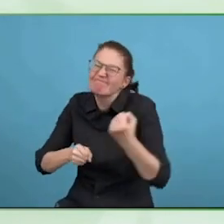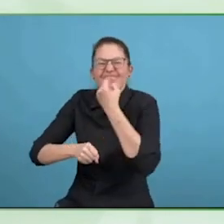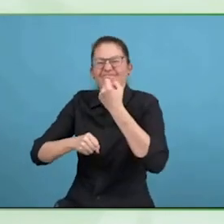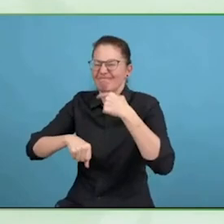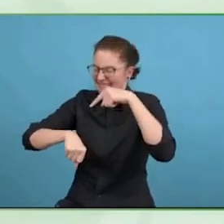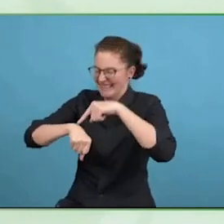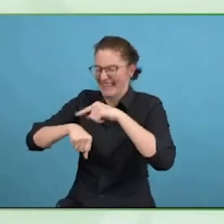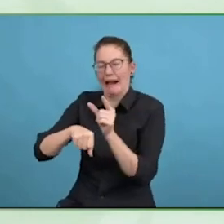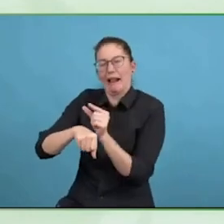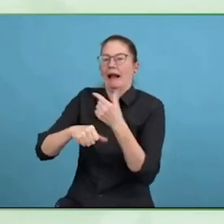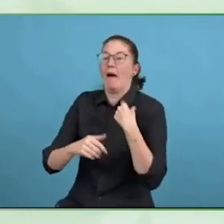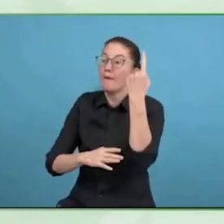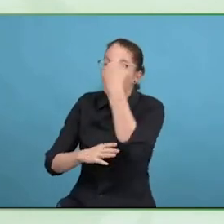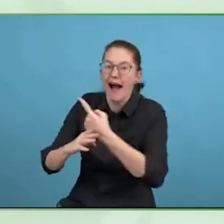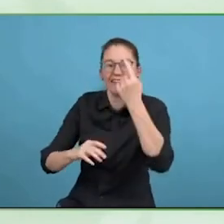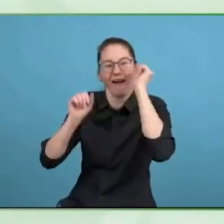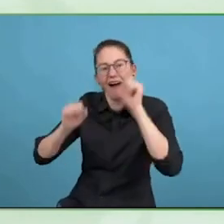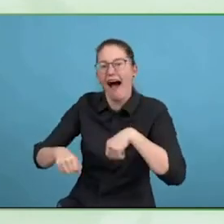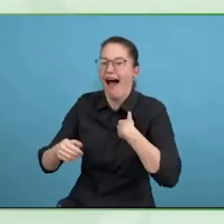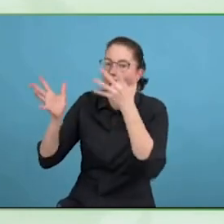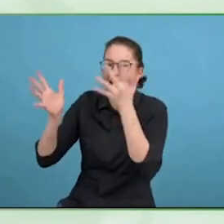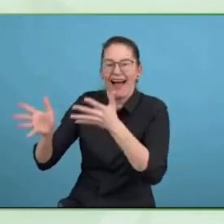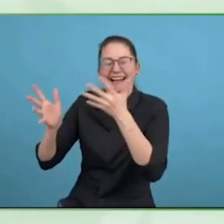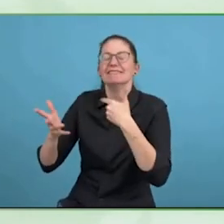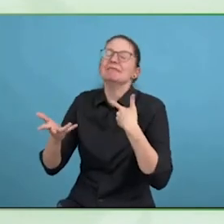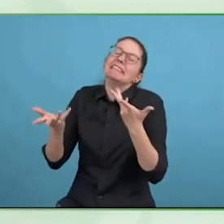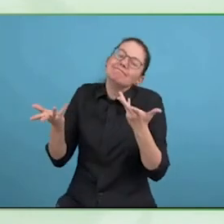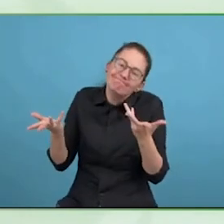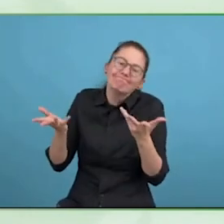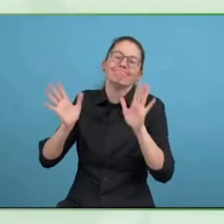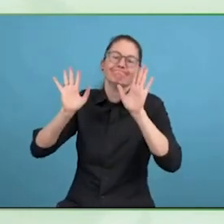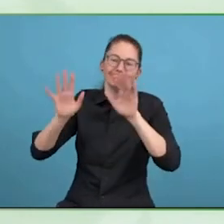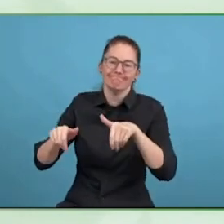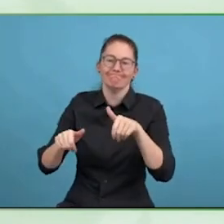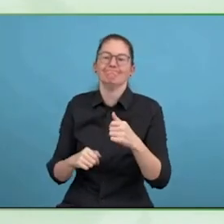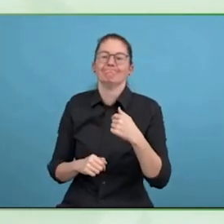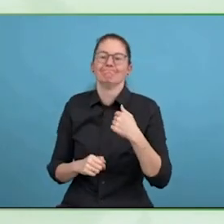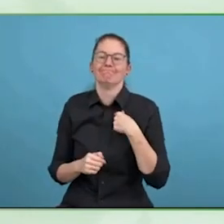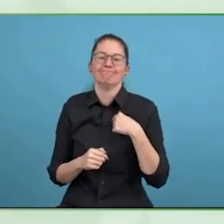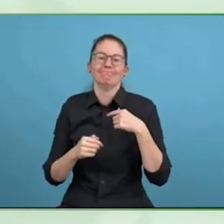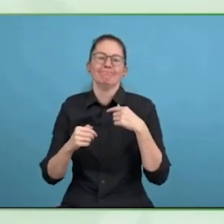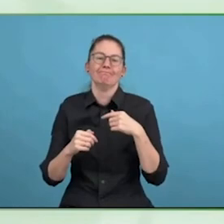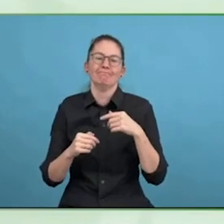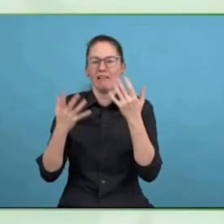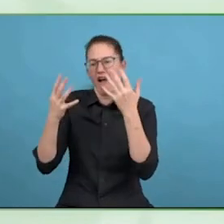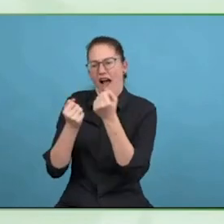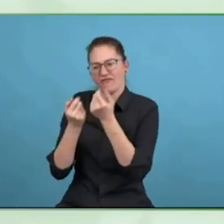There you have it everybody, two really excellent banks, the heads of accessibility in both of them.